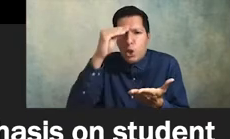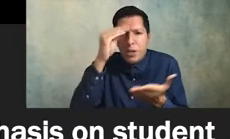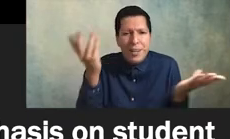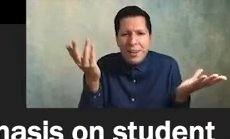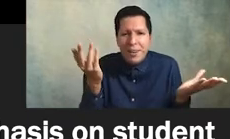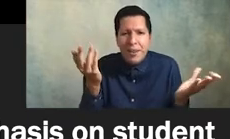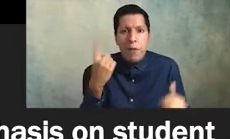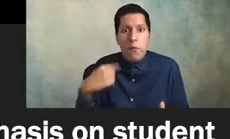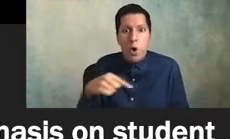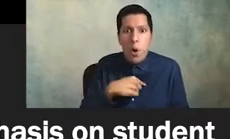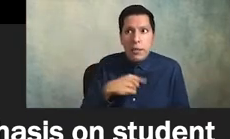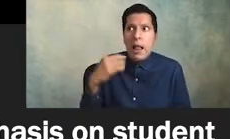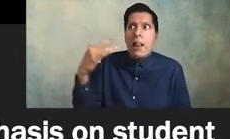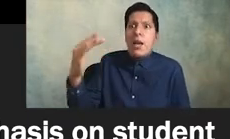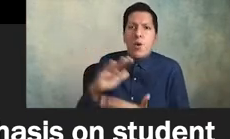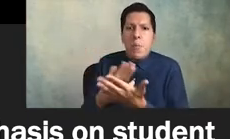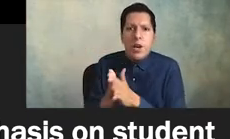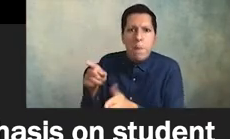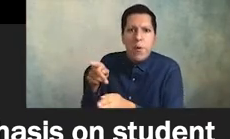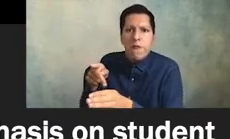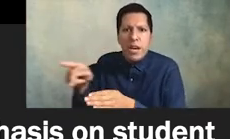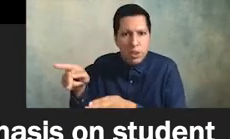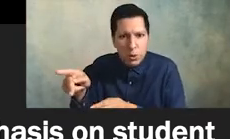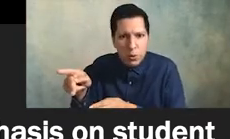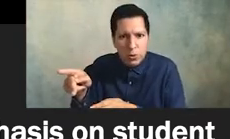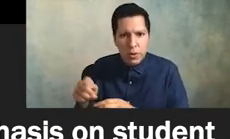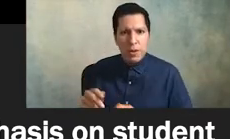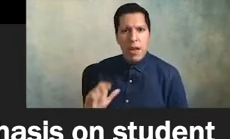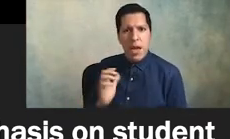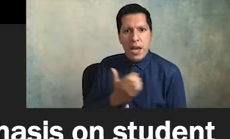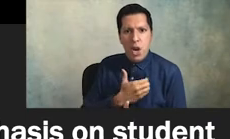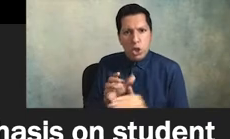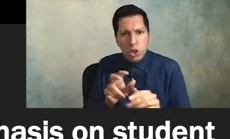then become professionals along our professional learning our professional journeys there's too